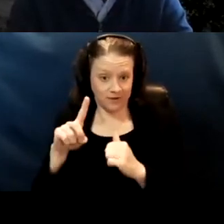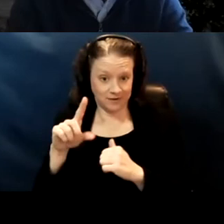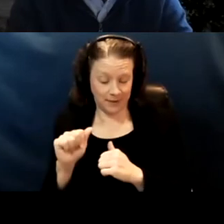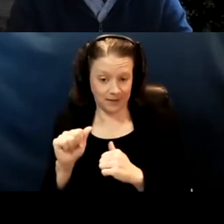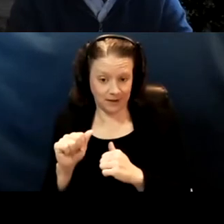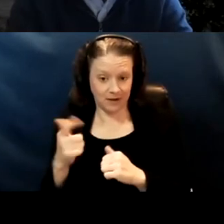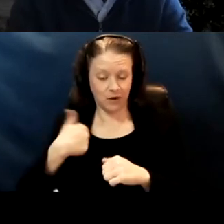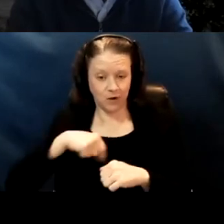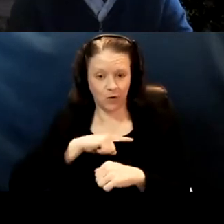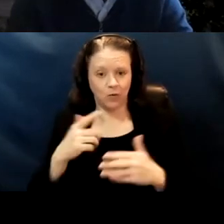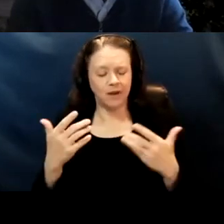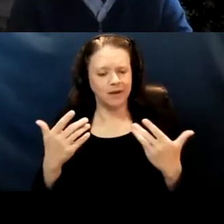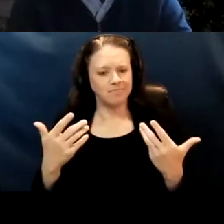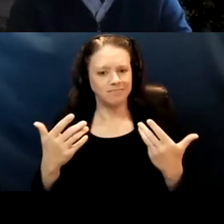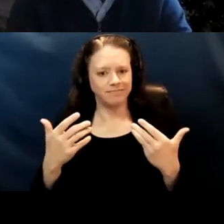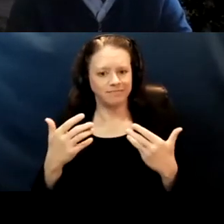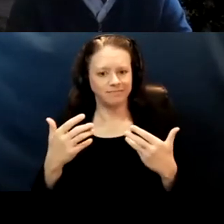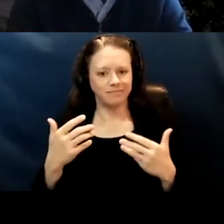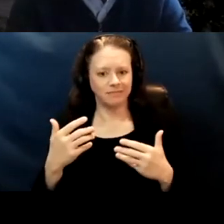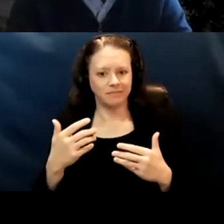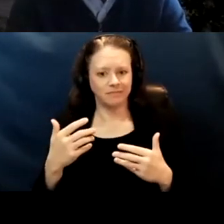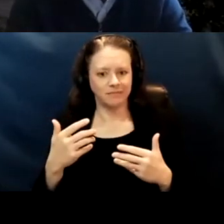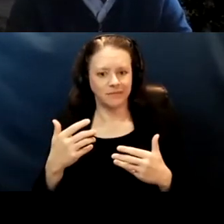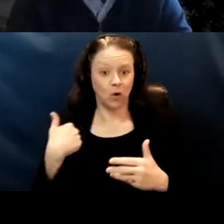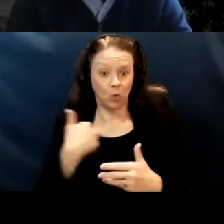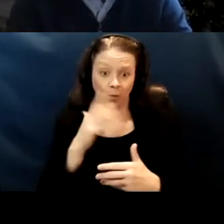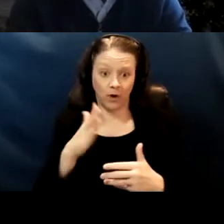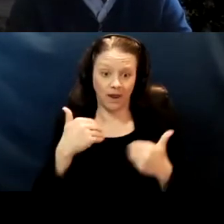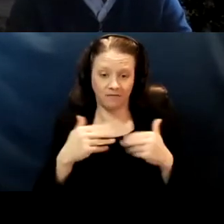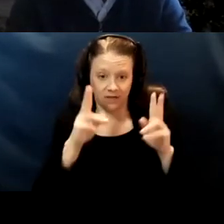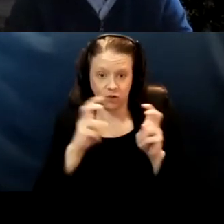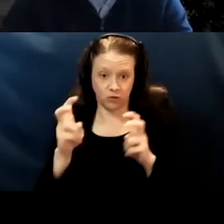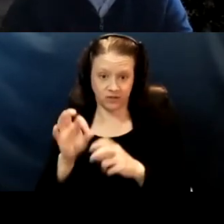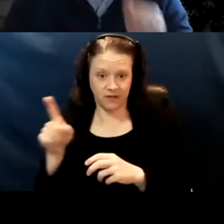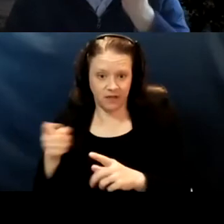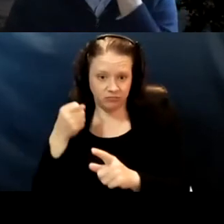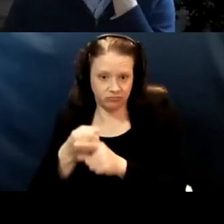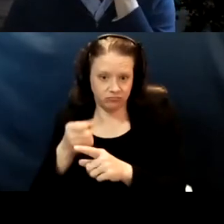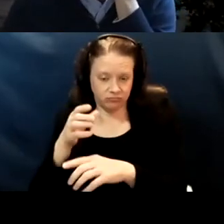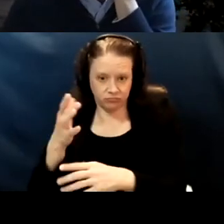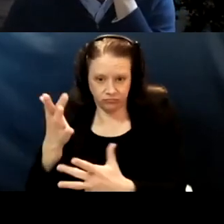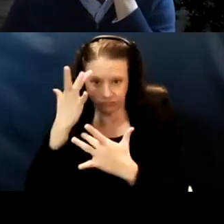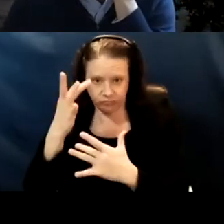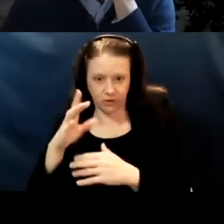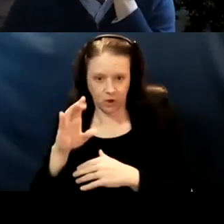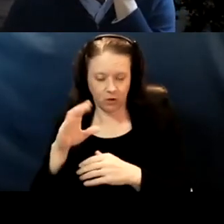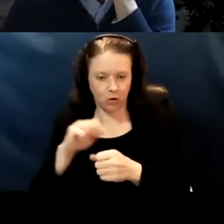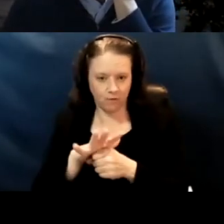would definitely have issues if he were to get COVID too possibly, I'm one of those parents that's not sending my child back